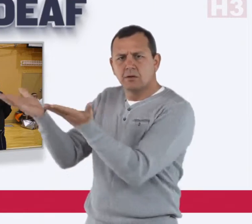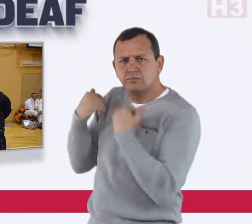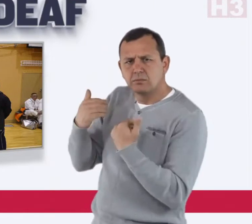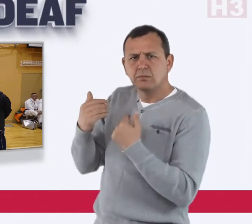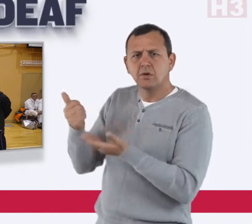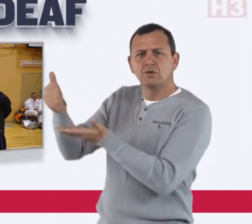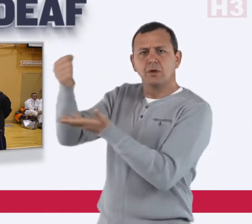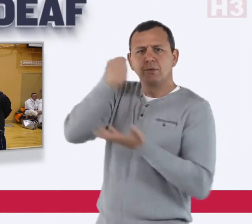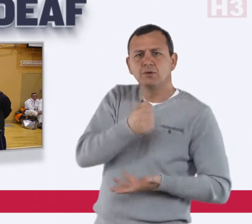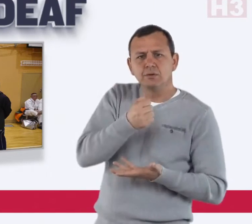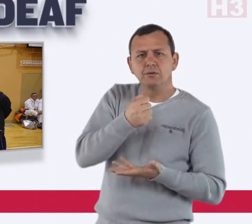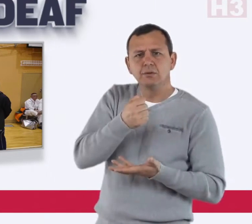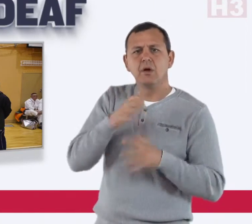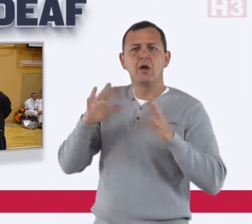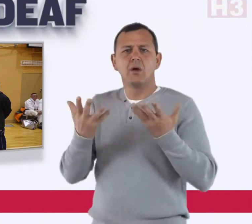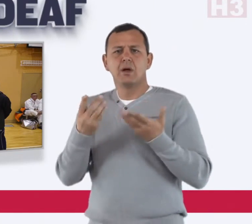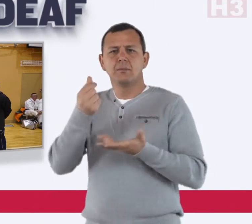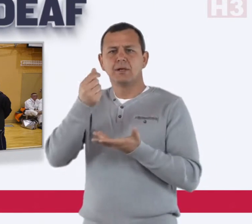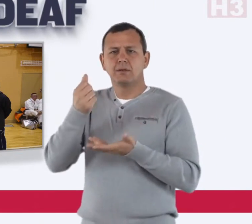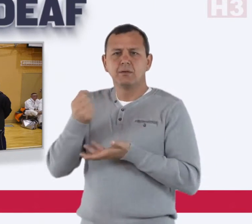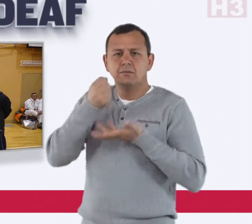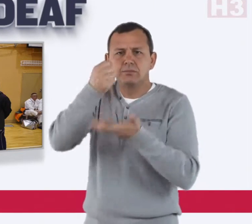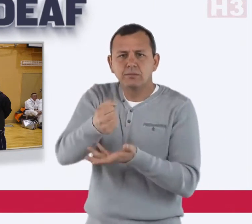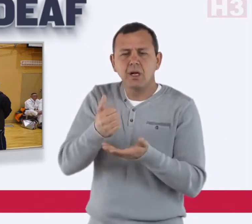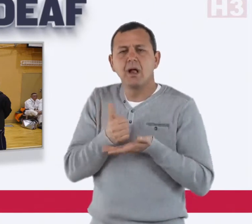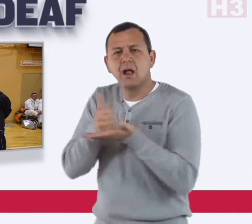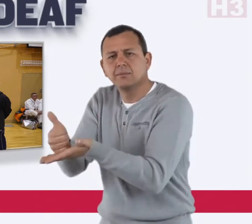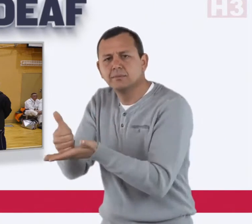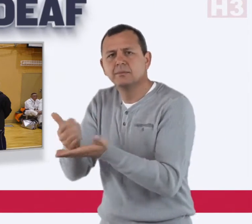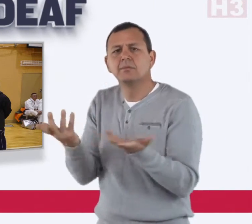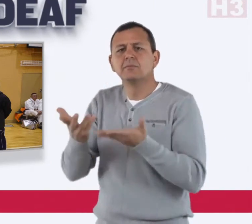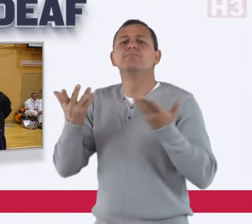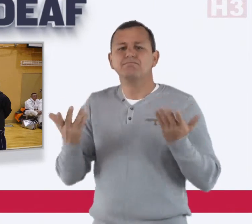players to get sponsorships or donations so one